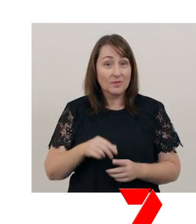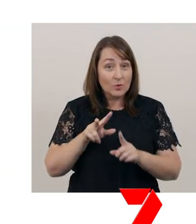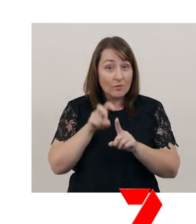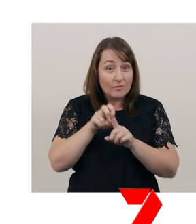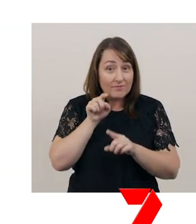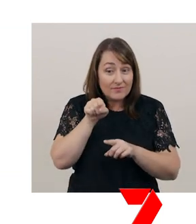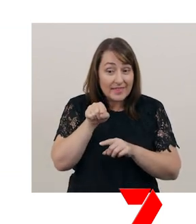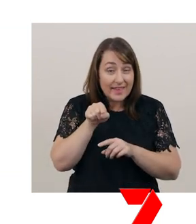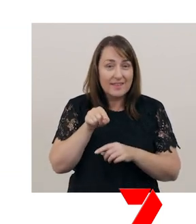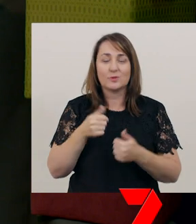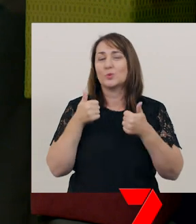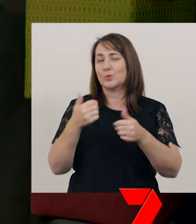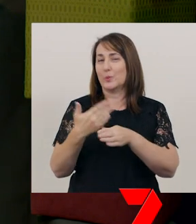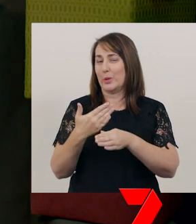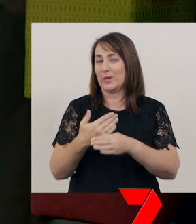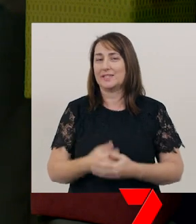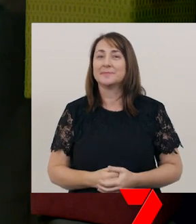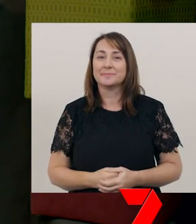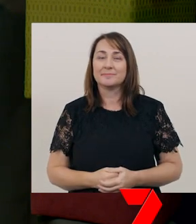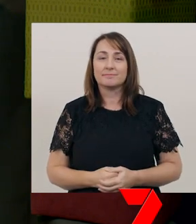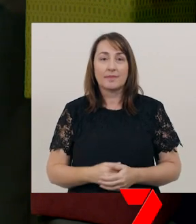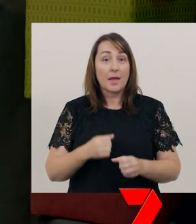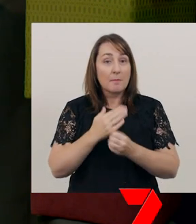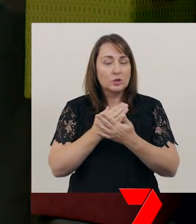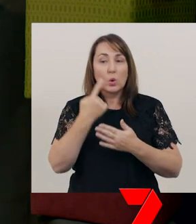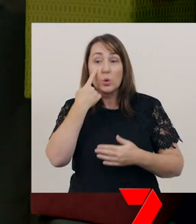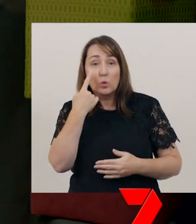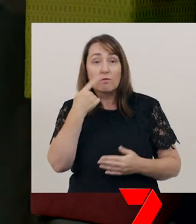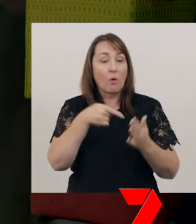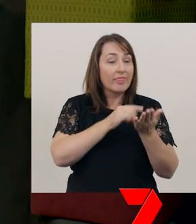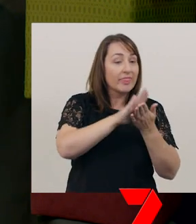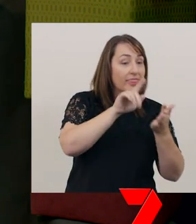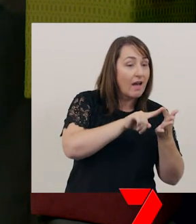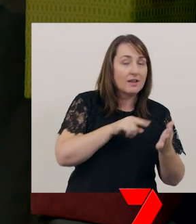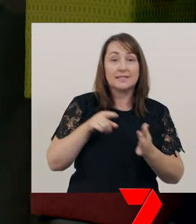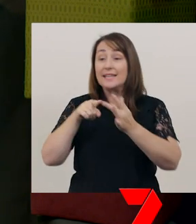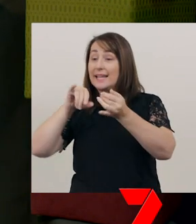Great work. Make sure you look out for these words in the books you're reading.